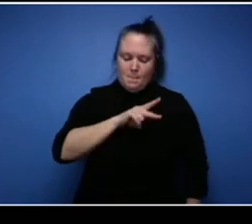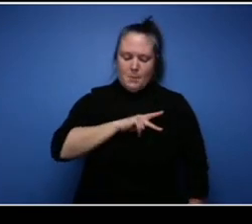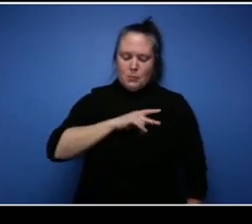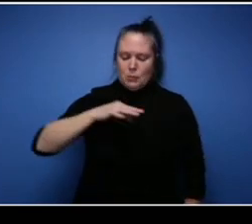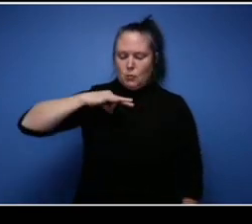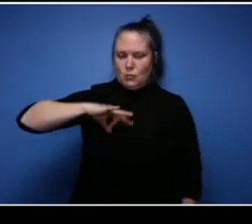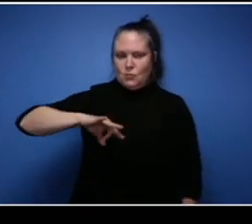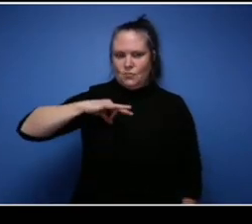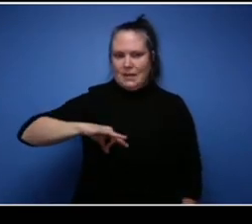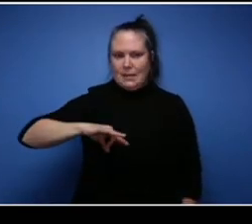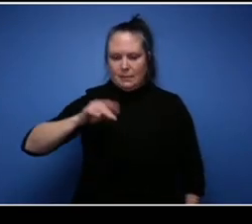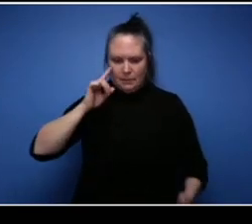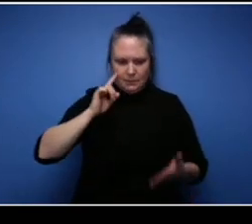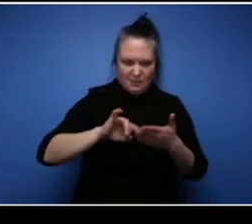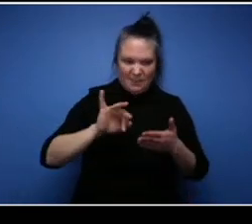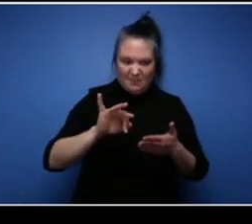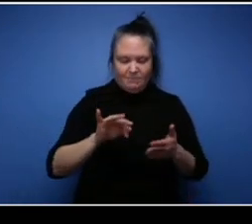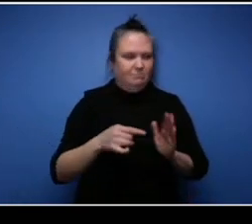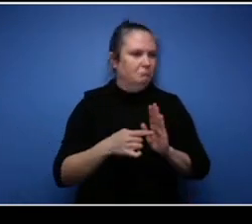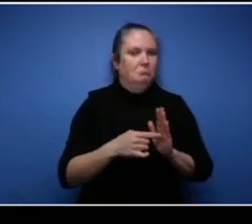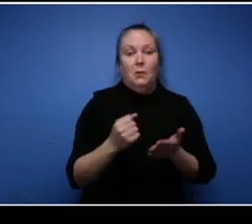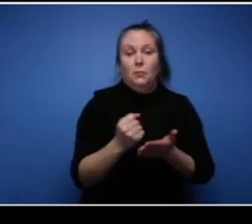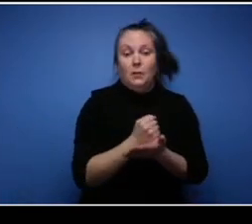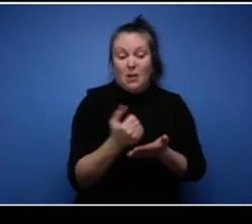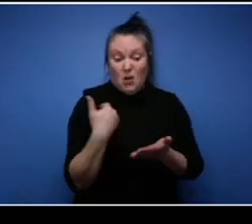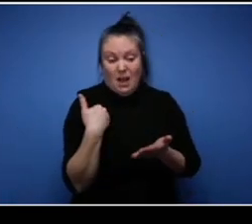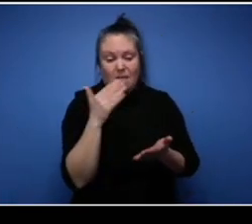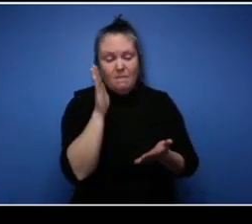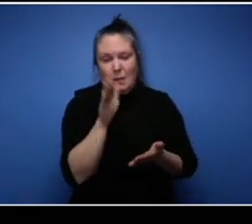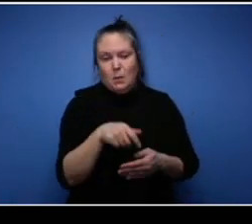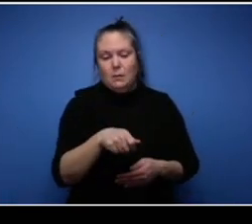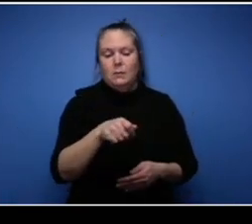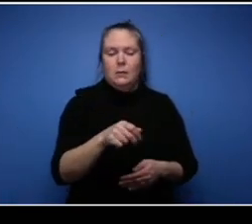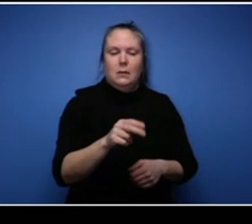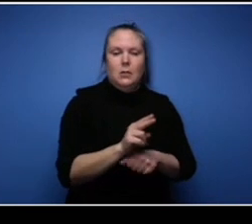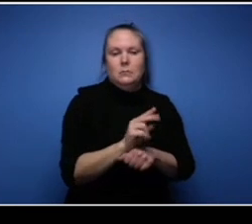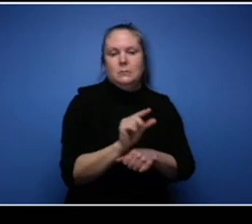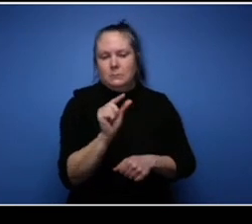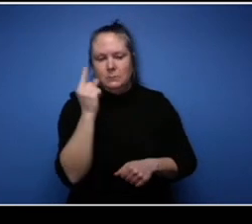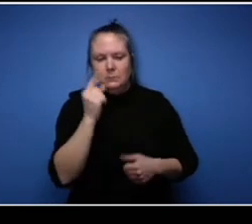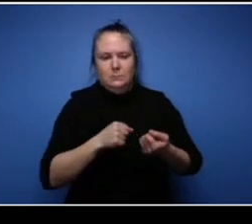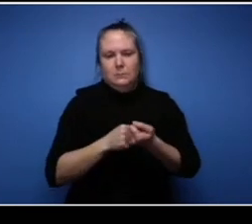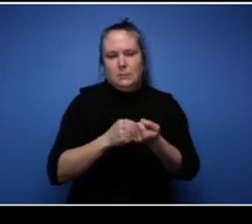if I had a credit card you know I had used a little bit of that to fund my company um